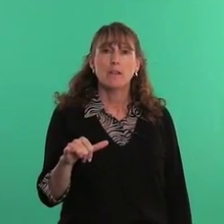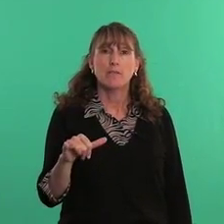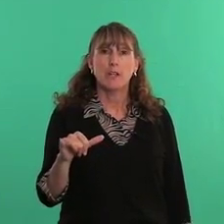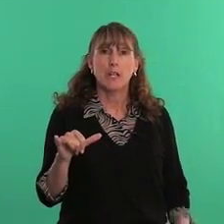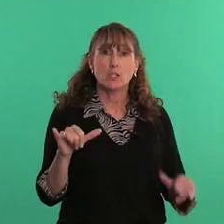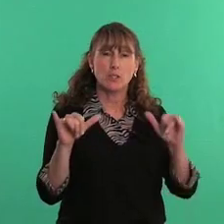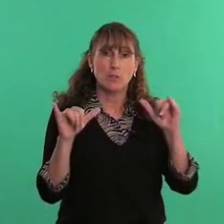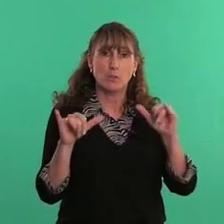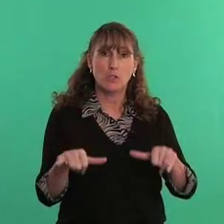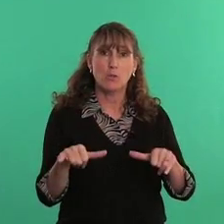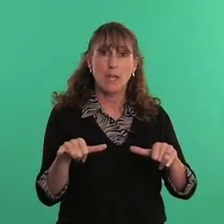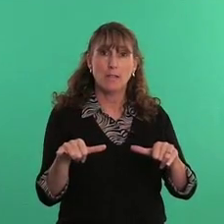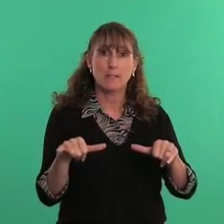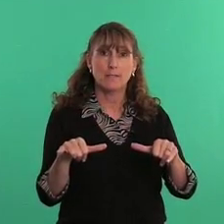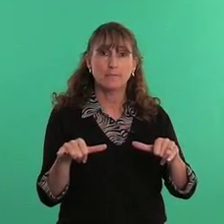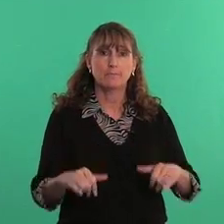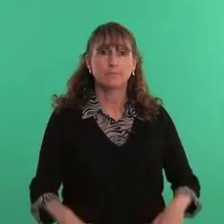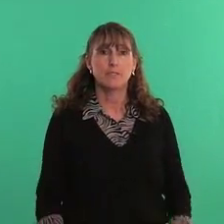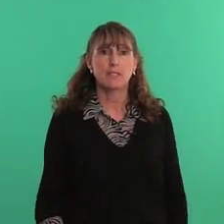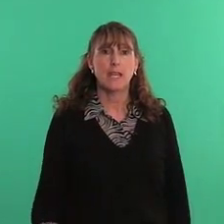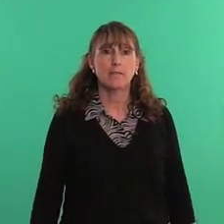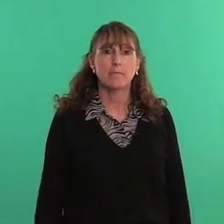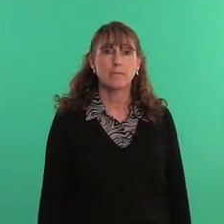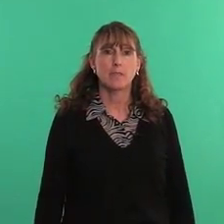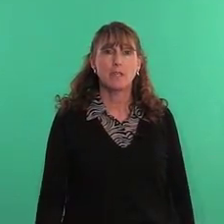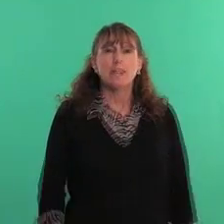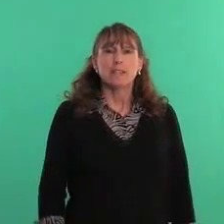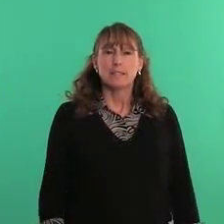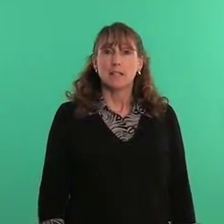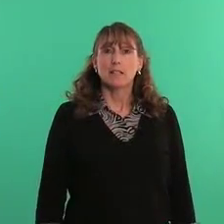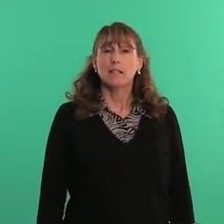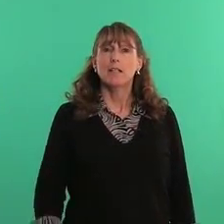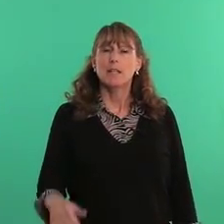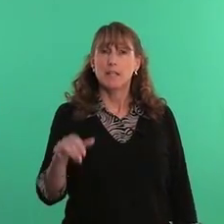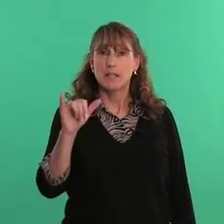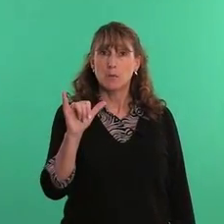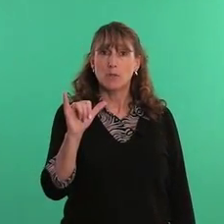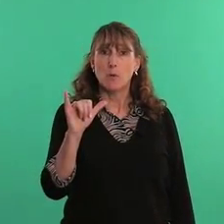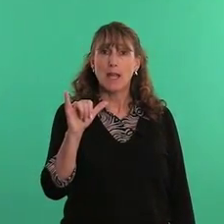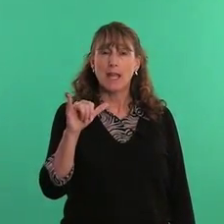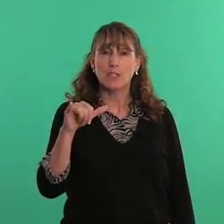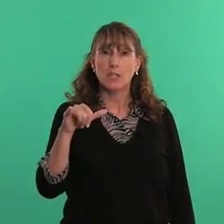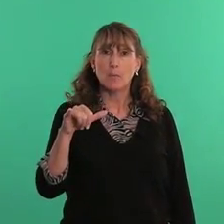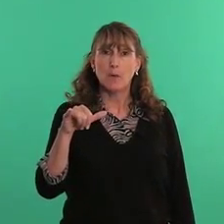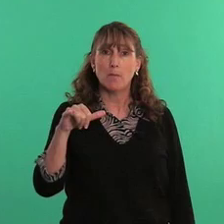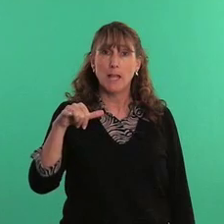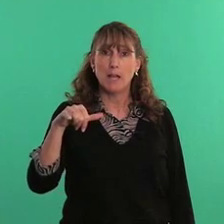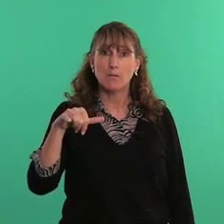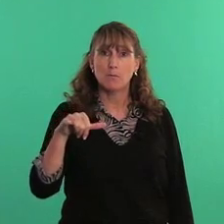variation is with two hands - stay still - is with the Y handshape, palm down